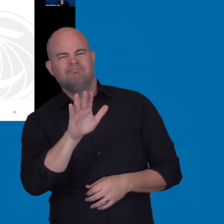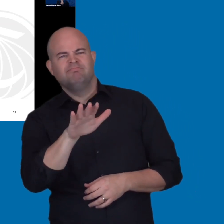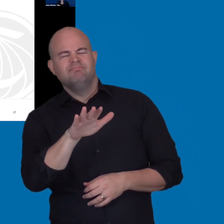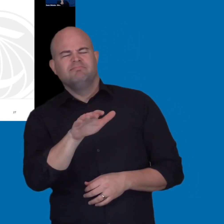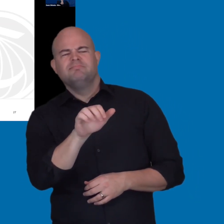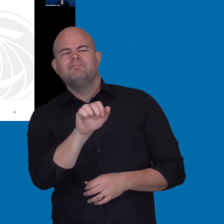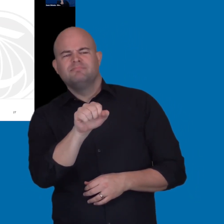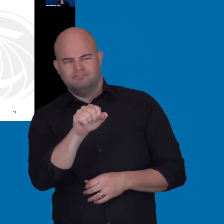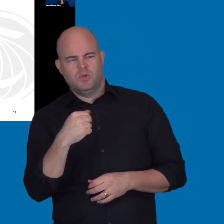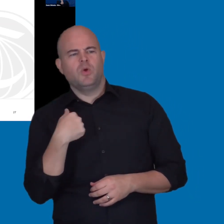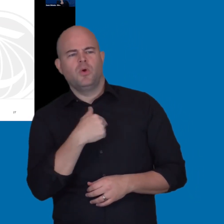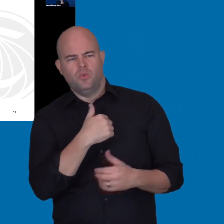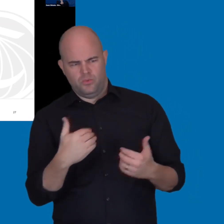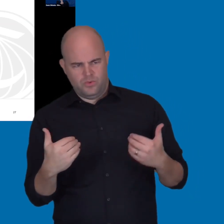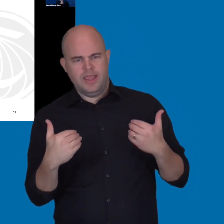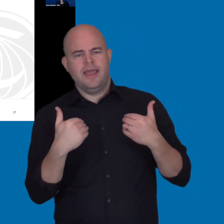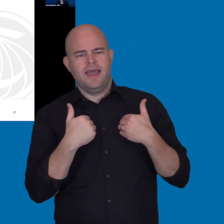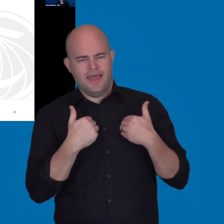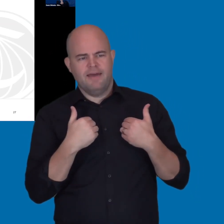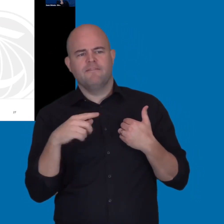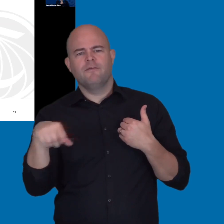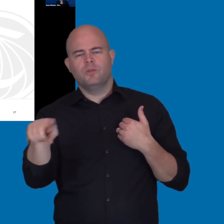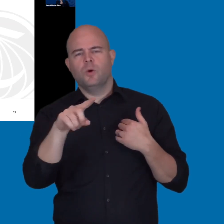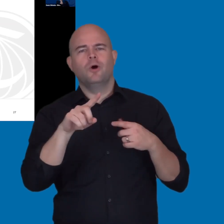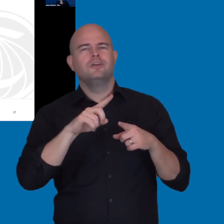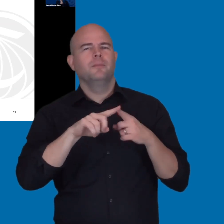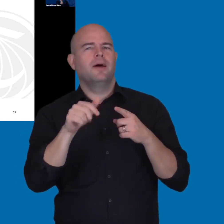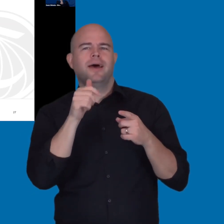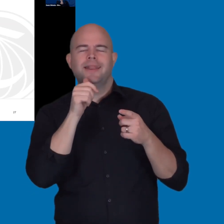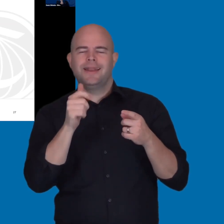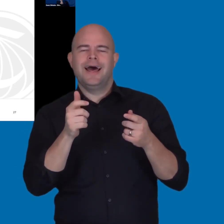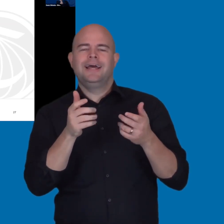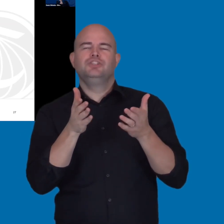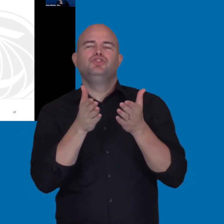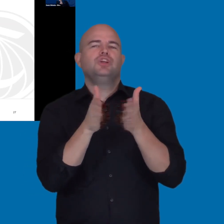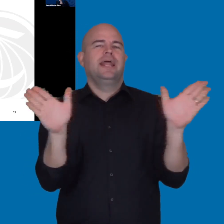Thank you. We do have them, but they're just not tailored for --